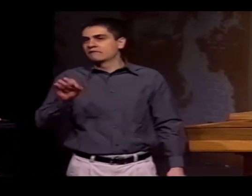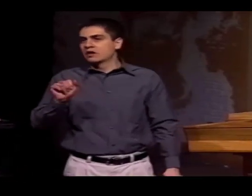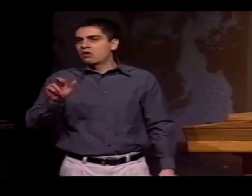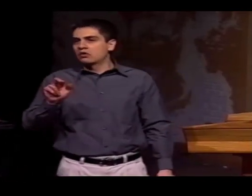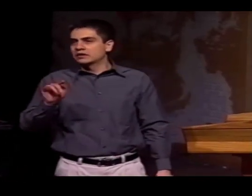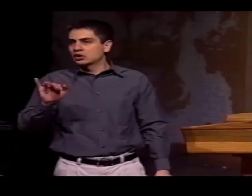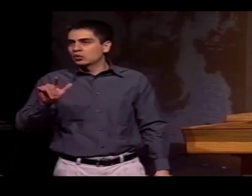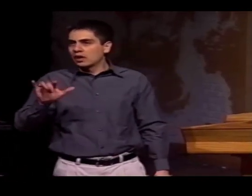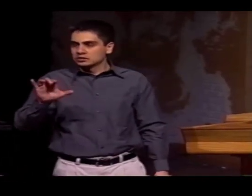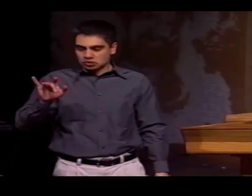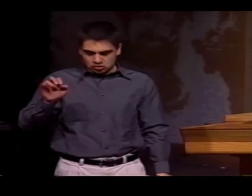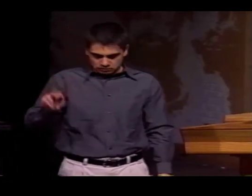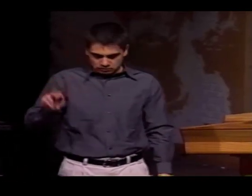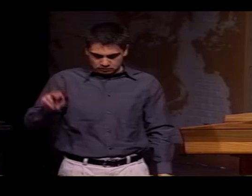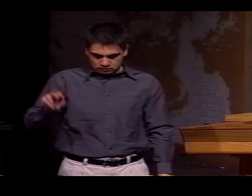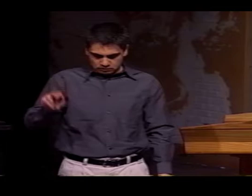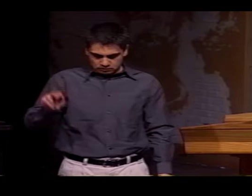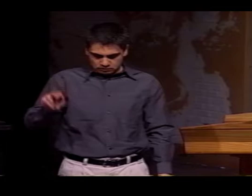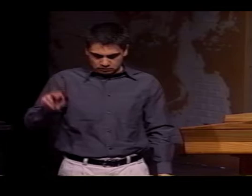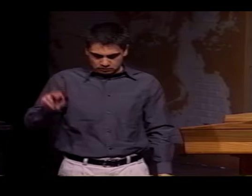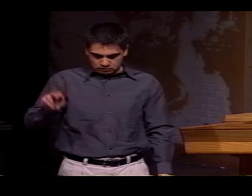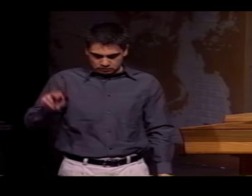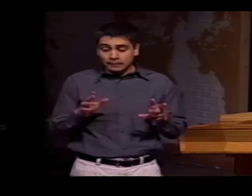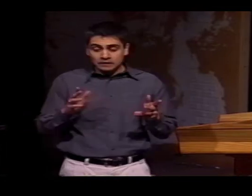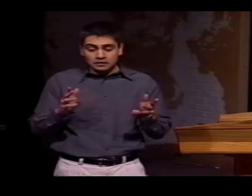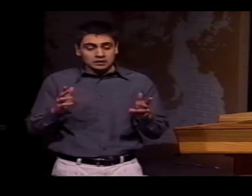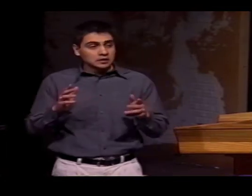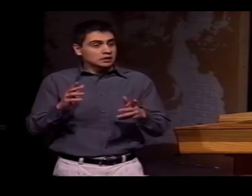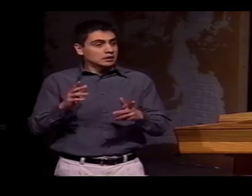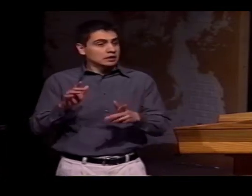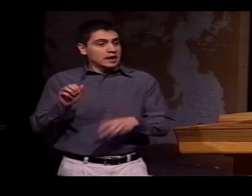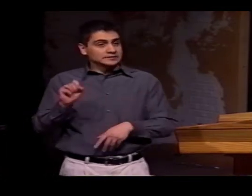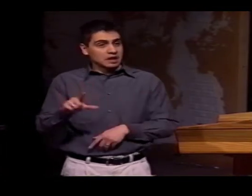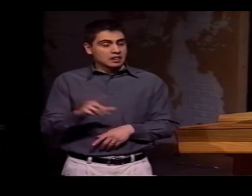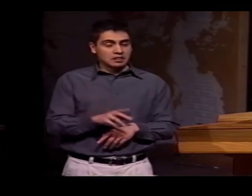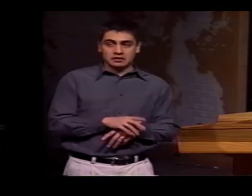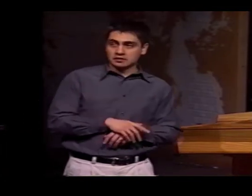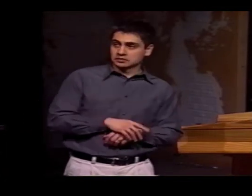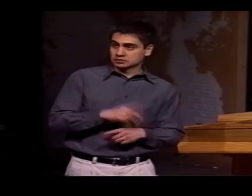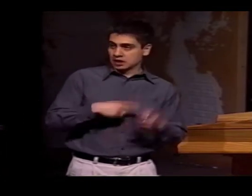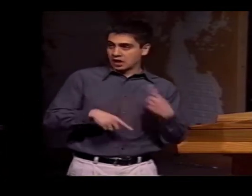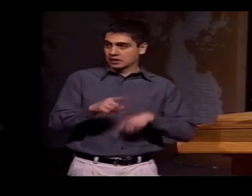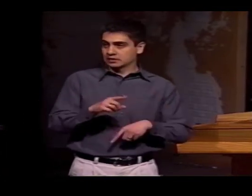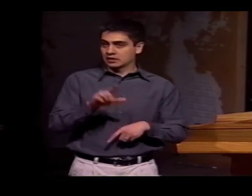OTHER PHONOLOGICAL INTERFERENCES ARE IN THE PLACE OF ARTICULATION, LIKE, FOR EXAMPLE, IN ASL,